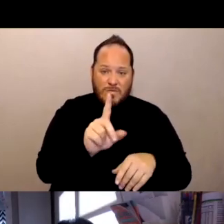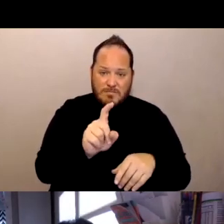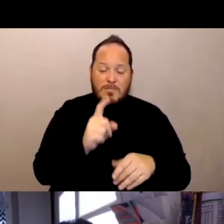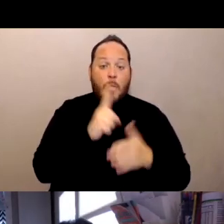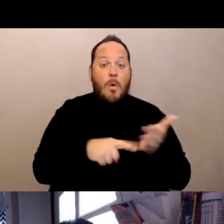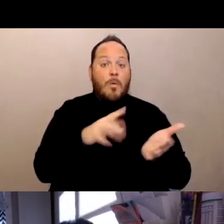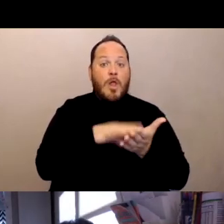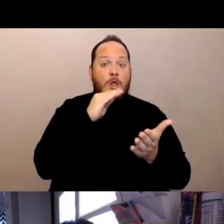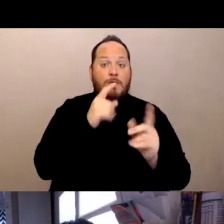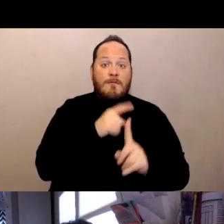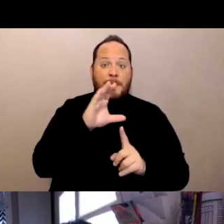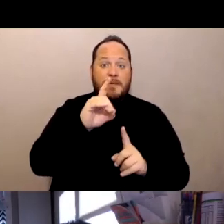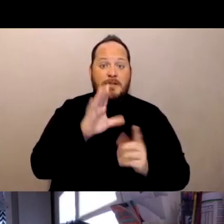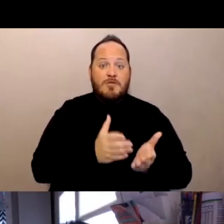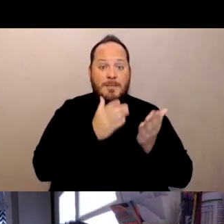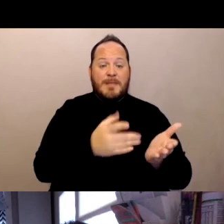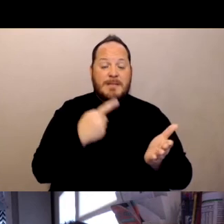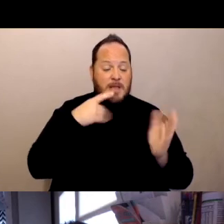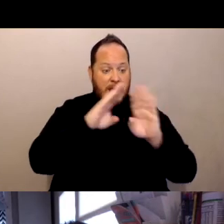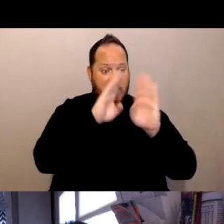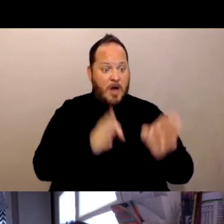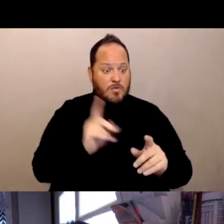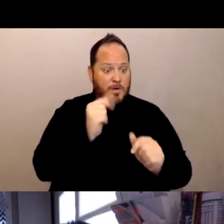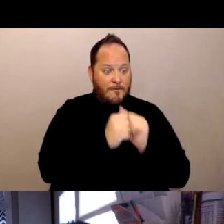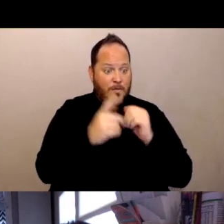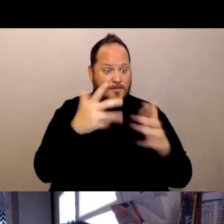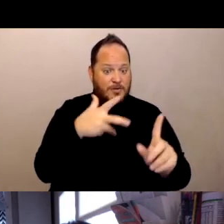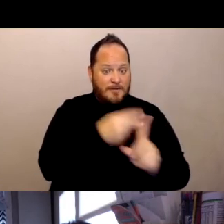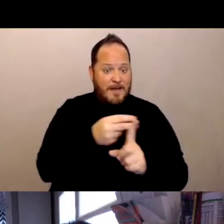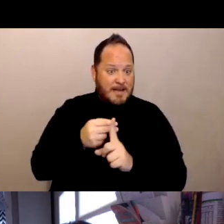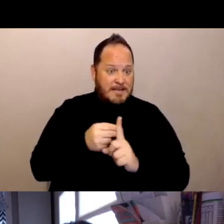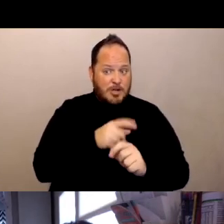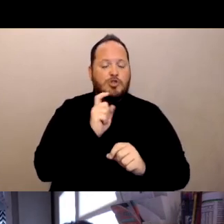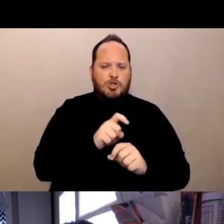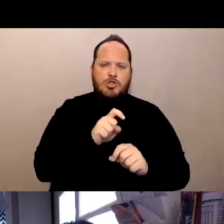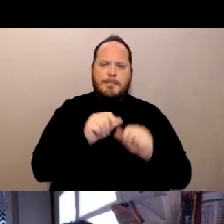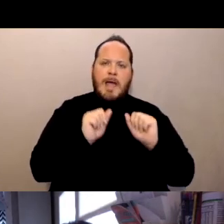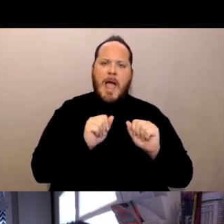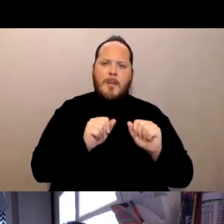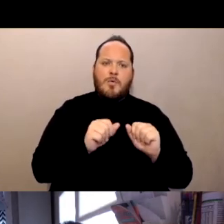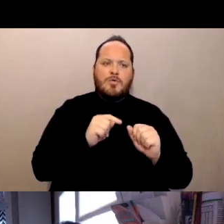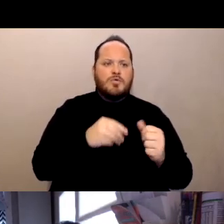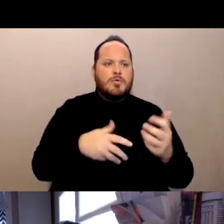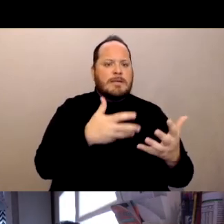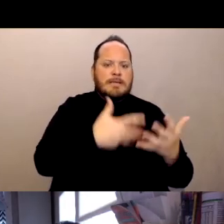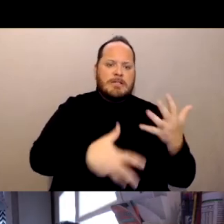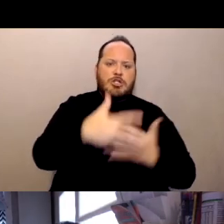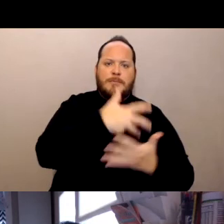are that households where everybody's vaccinated should be able to intermingle with one another.